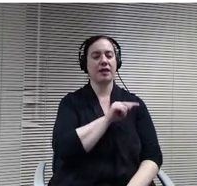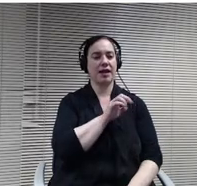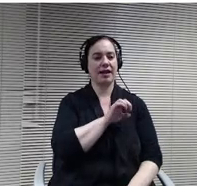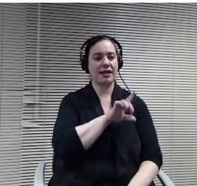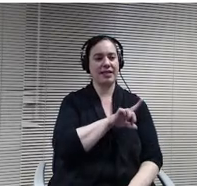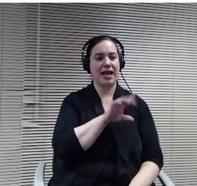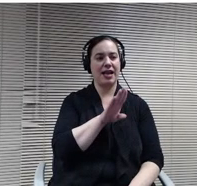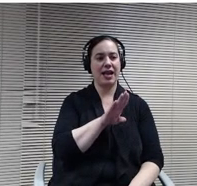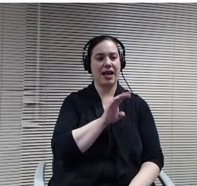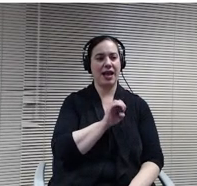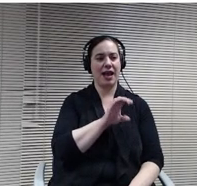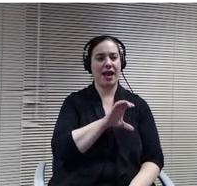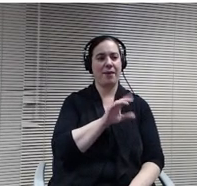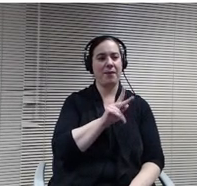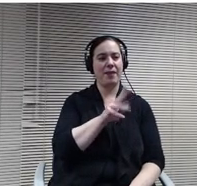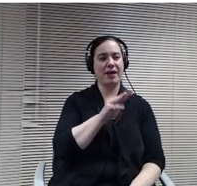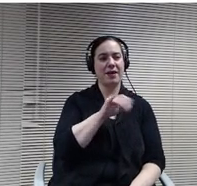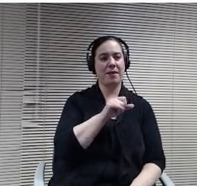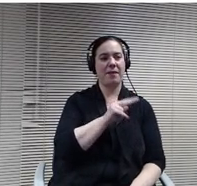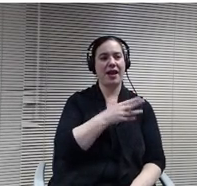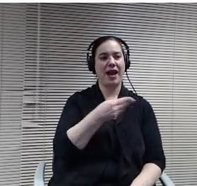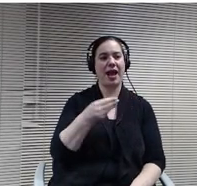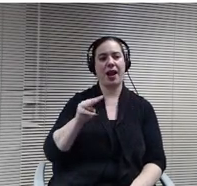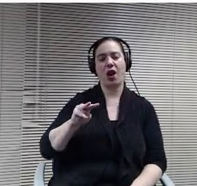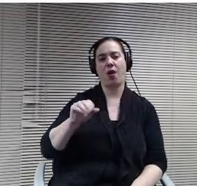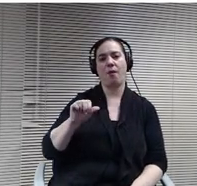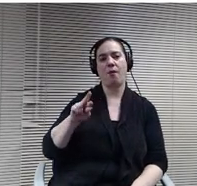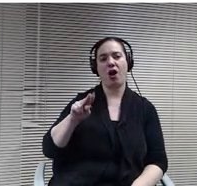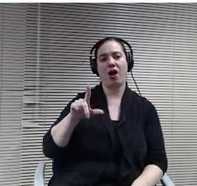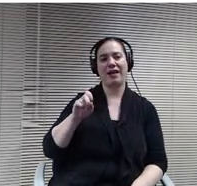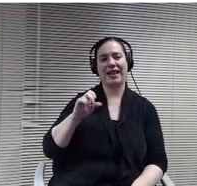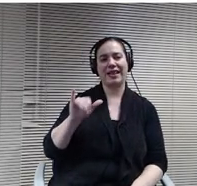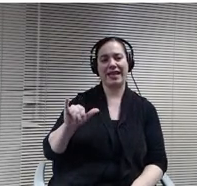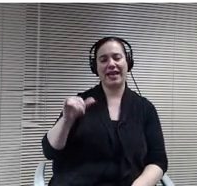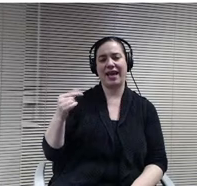part of Advisory Board. I just would come back to the bottom 3